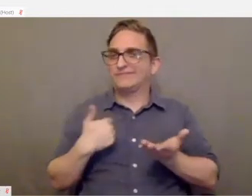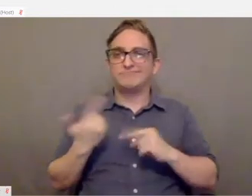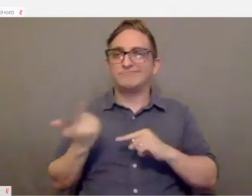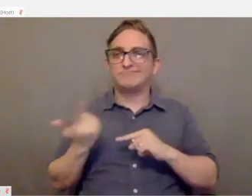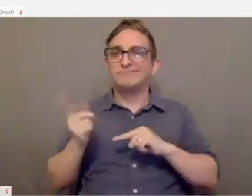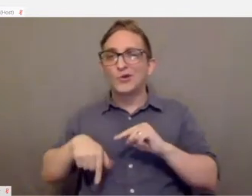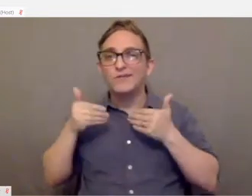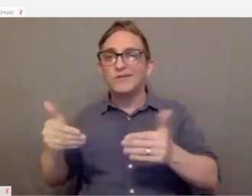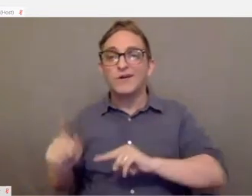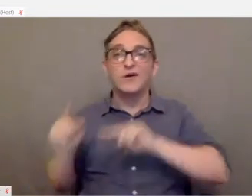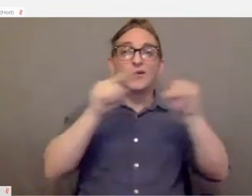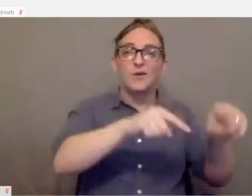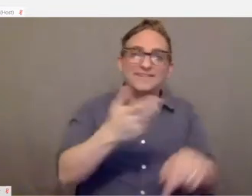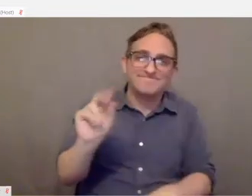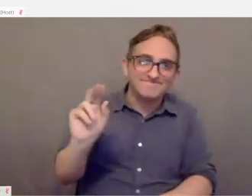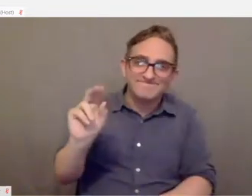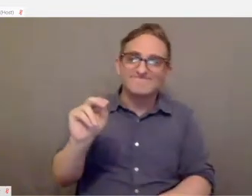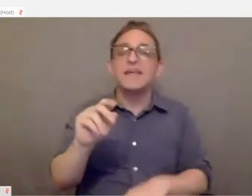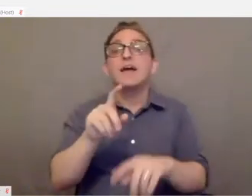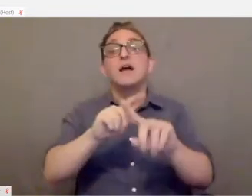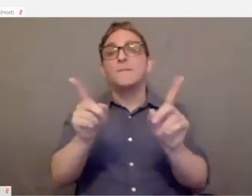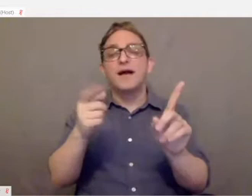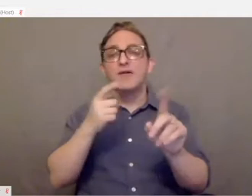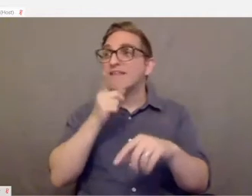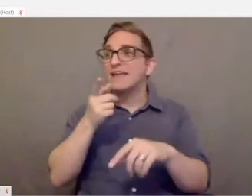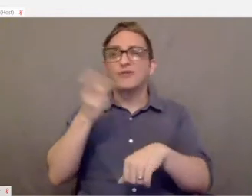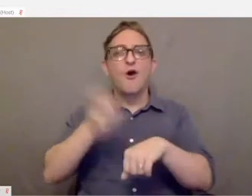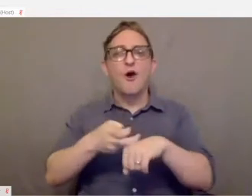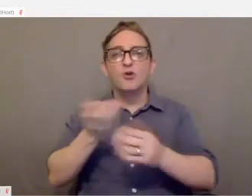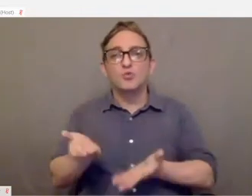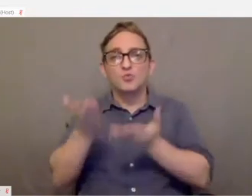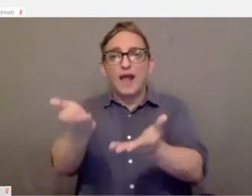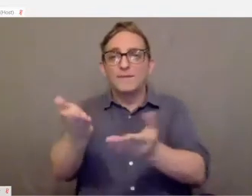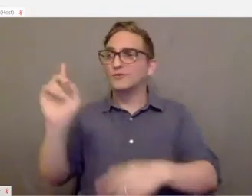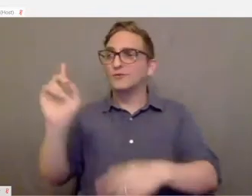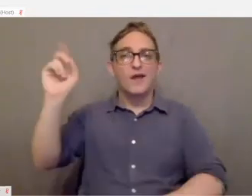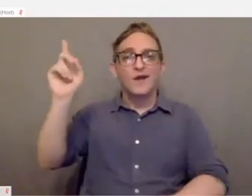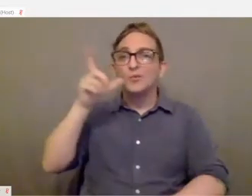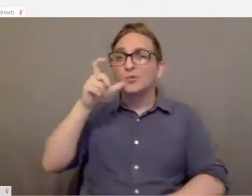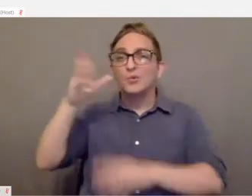And then I also wasn't really able to come up with a recommendation for someone beyond